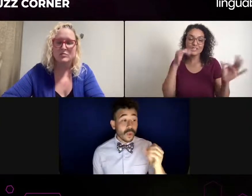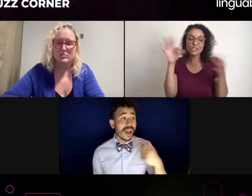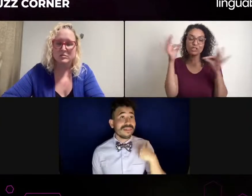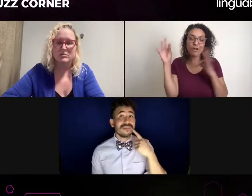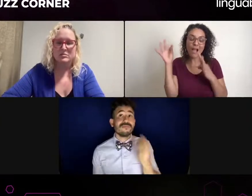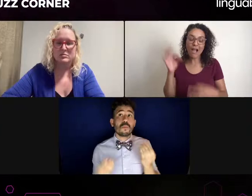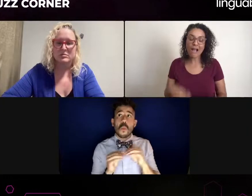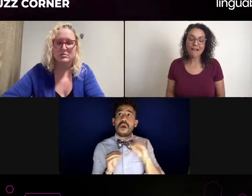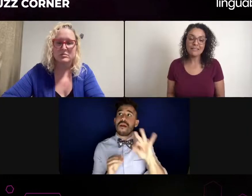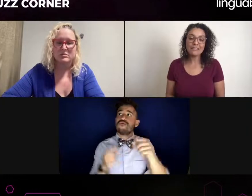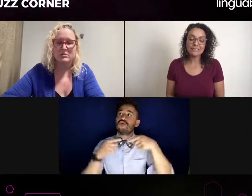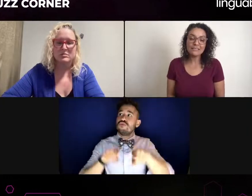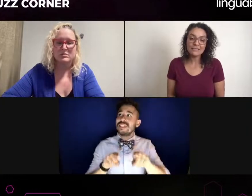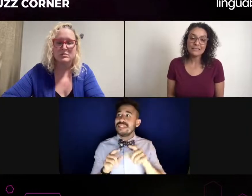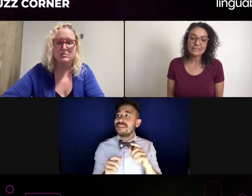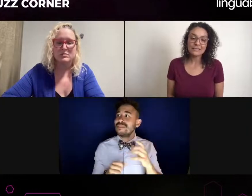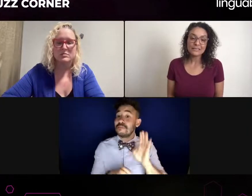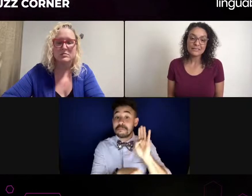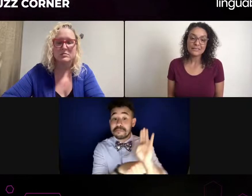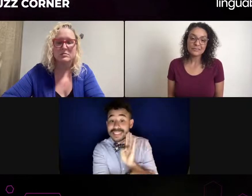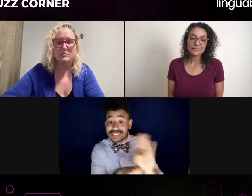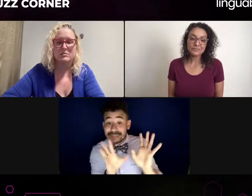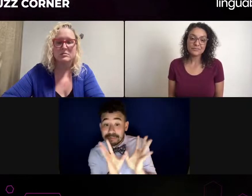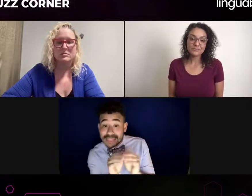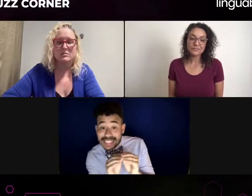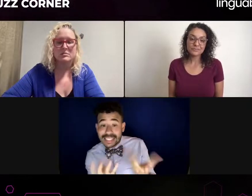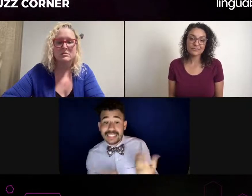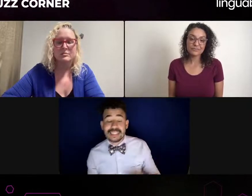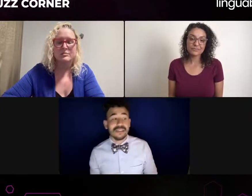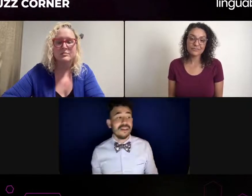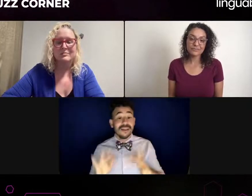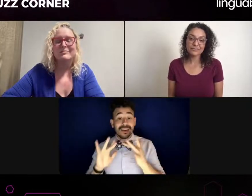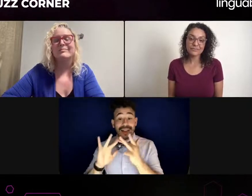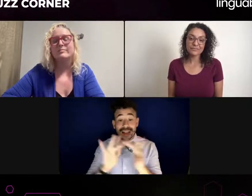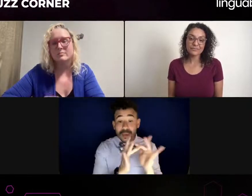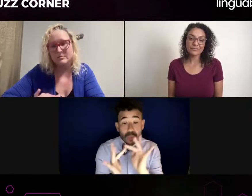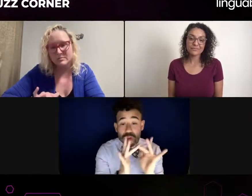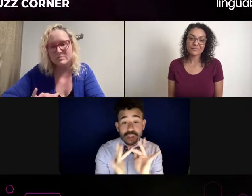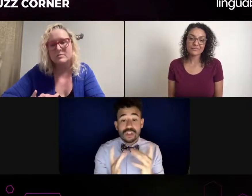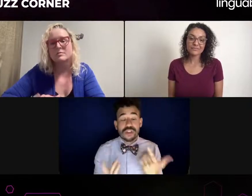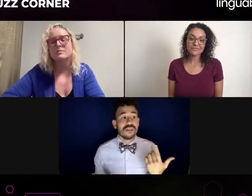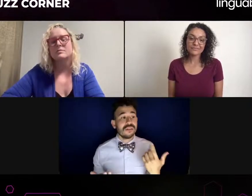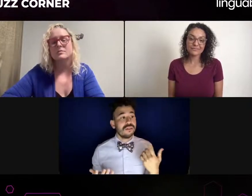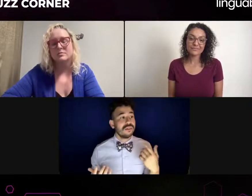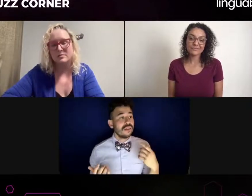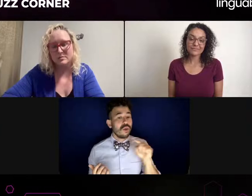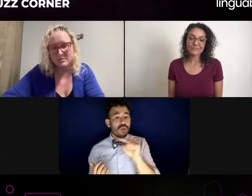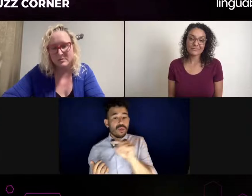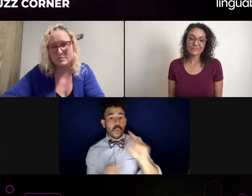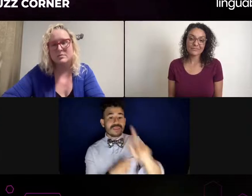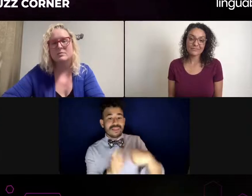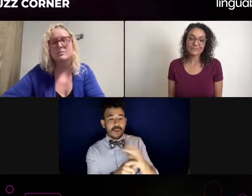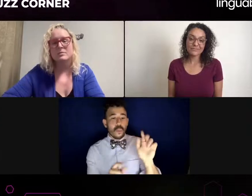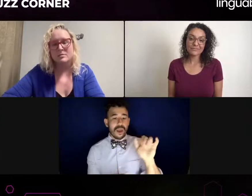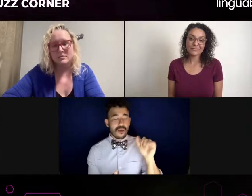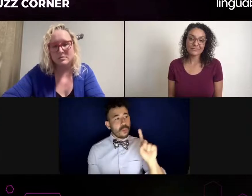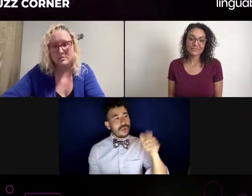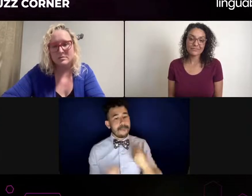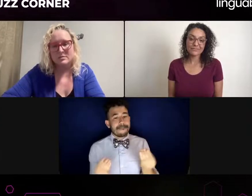And then can you expand on how that basically affected your performance? Oh, yeah, funny story. But before I go into that, I just want to say